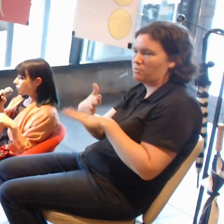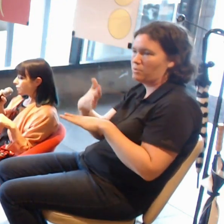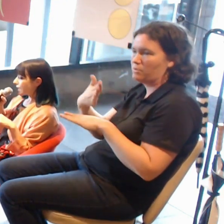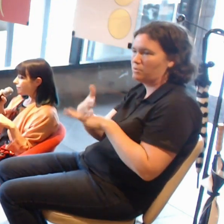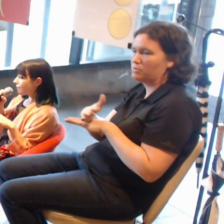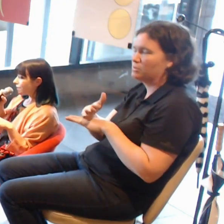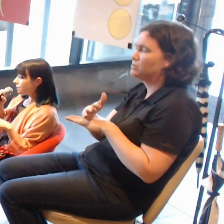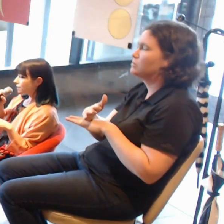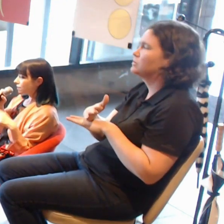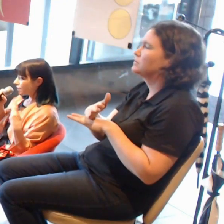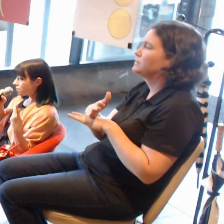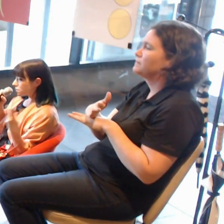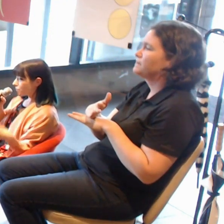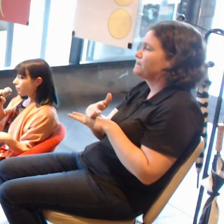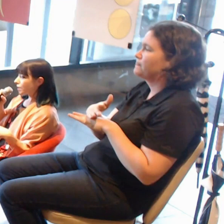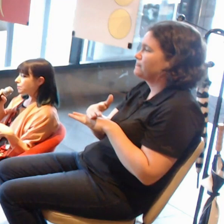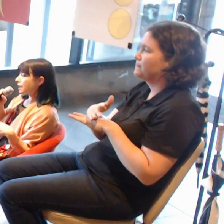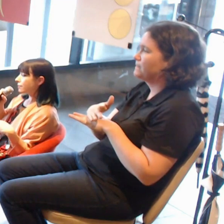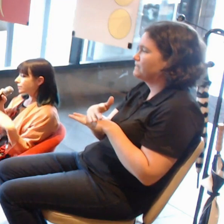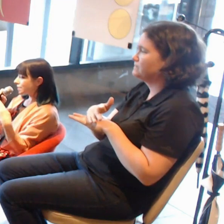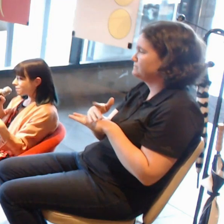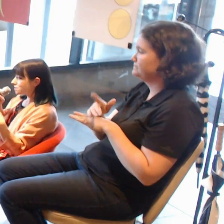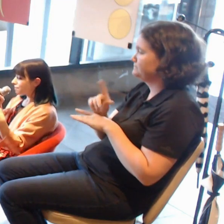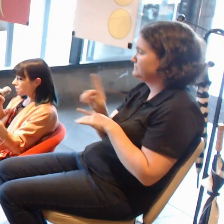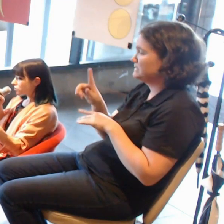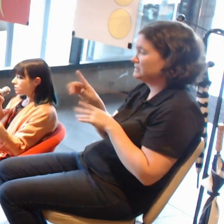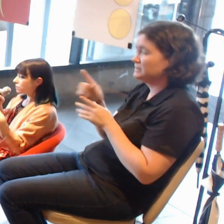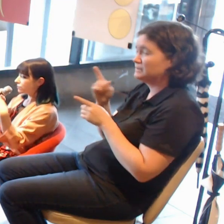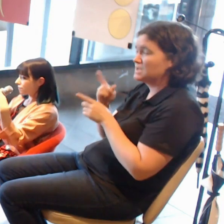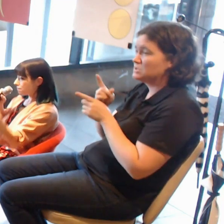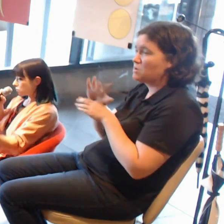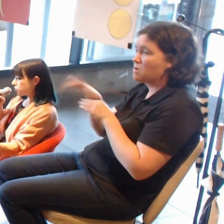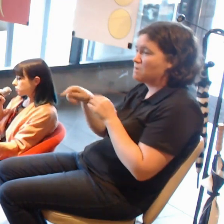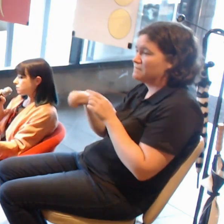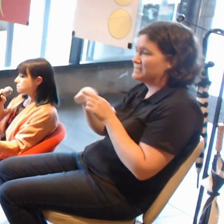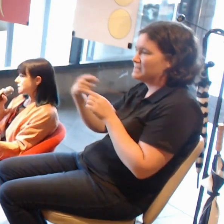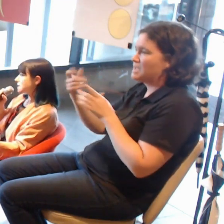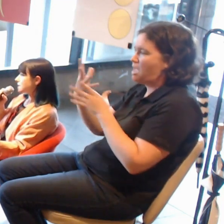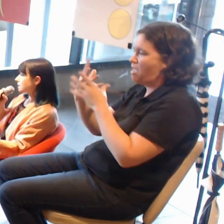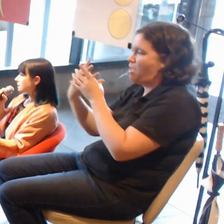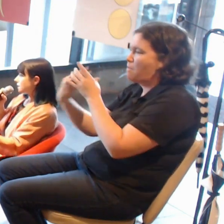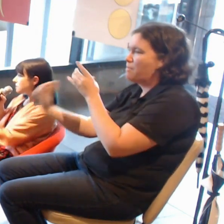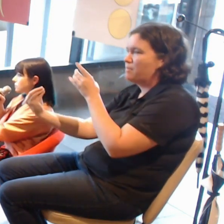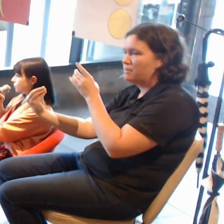and then they spoke about the next dimension of immersion being into virtual reality